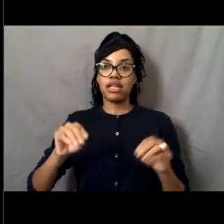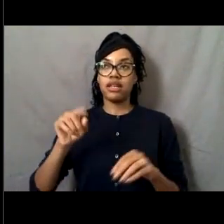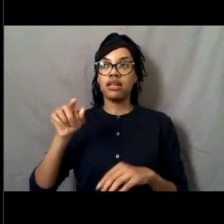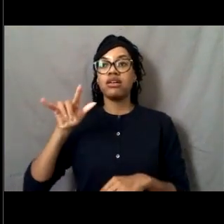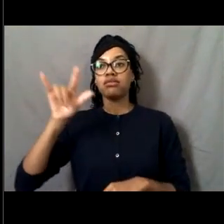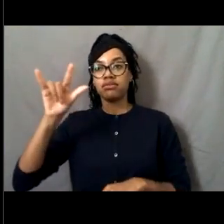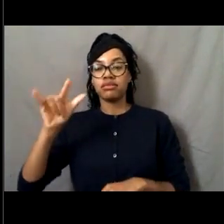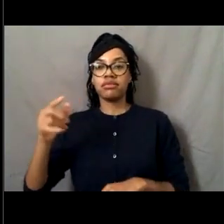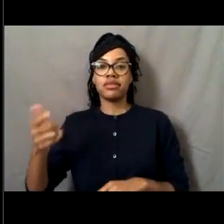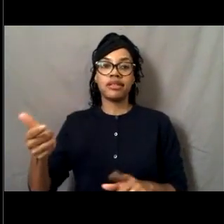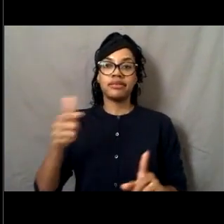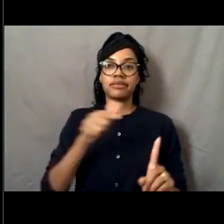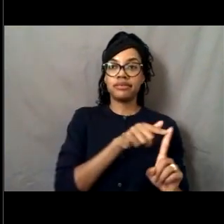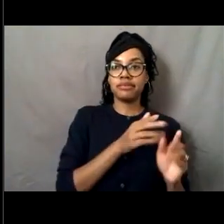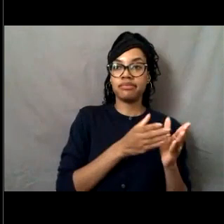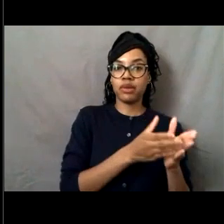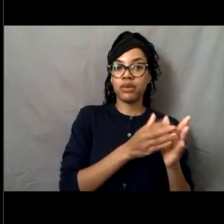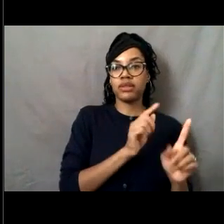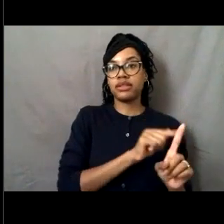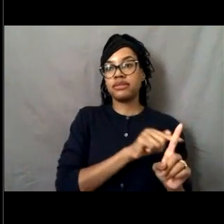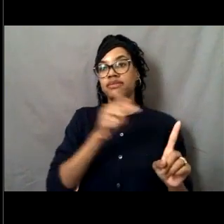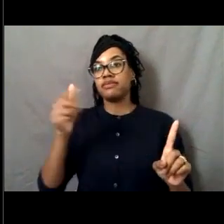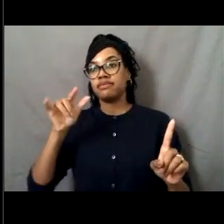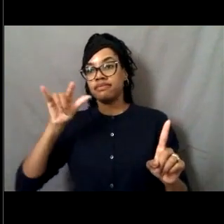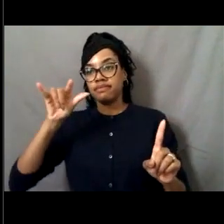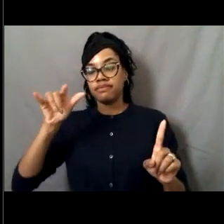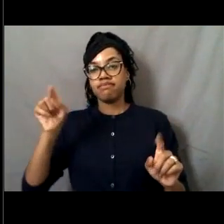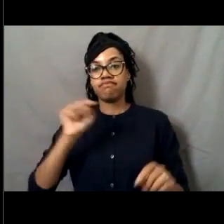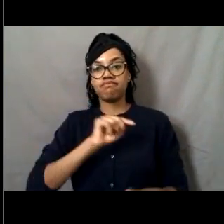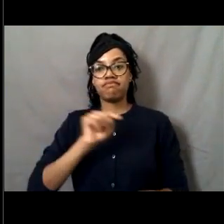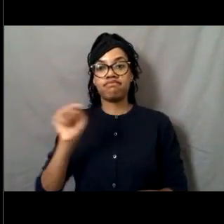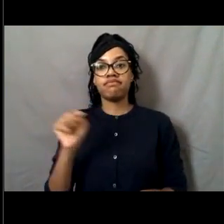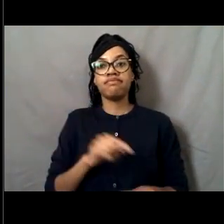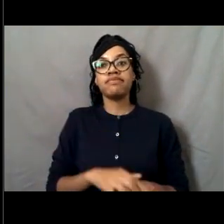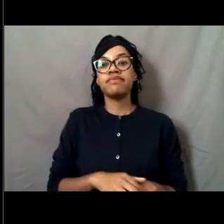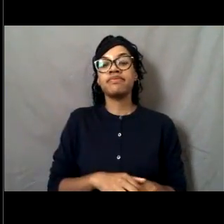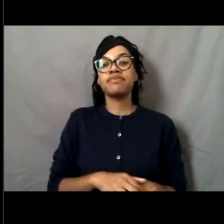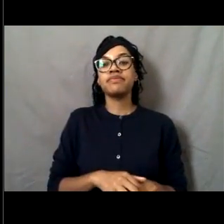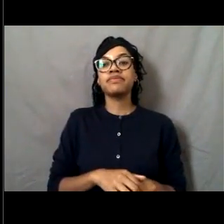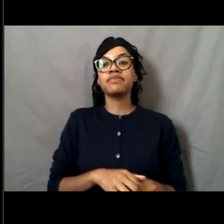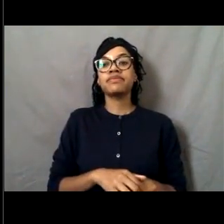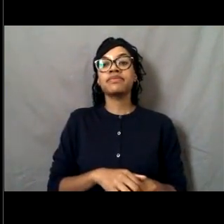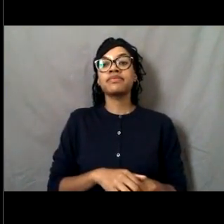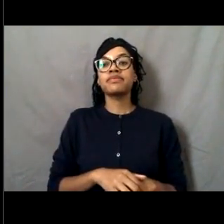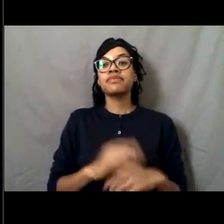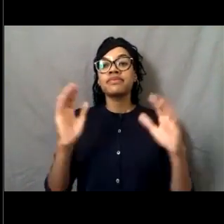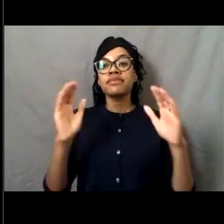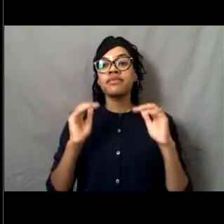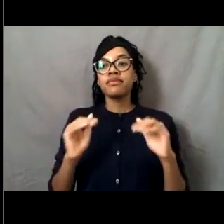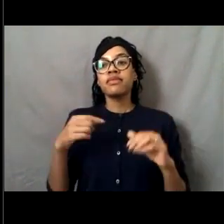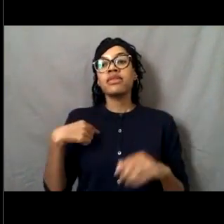So I mentioned that the National Weather Service is one part of NOAA. NOAA Corps has some assignments with the Weather Service.